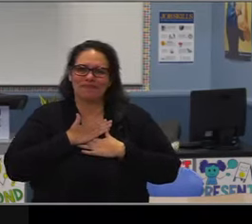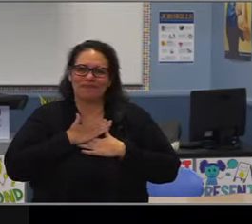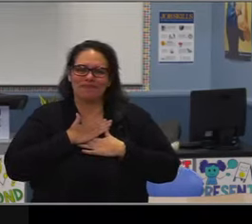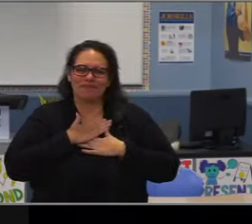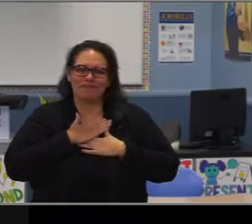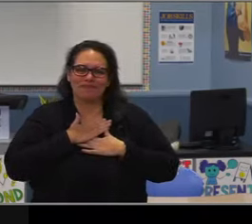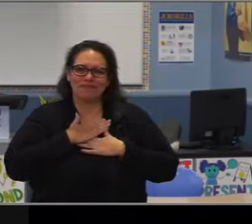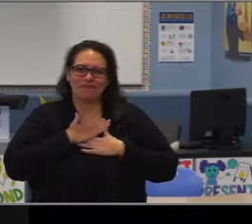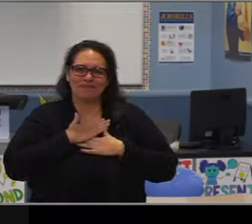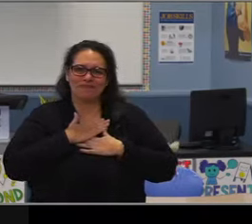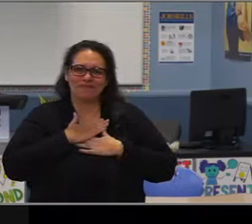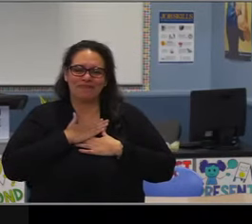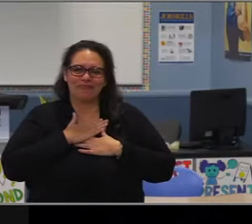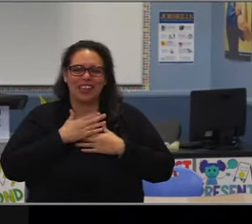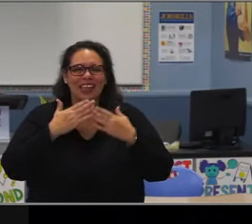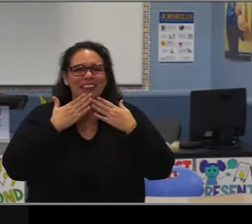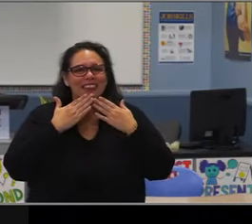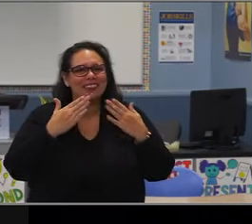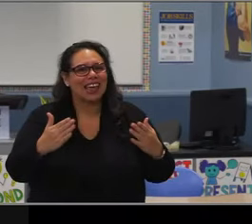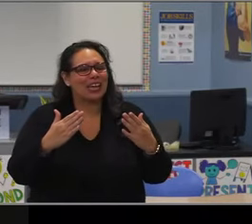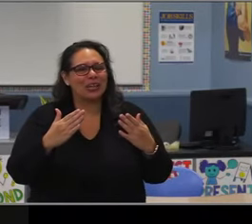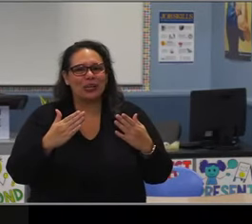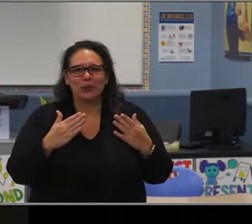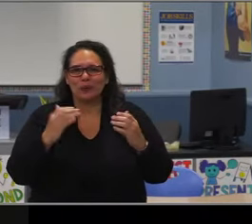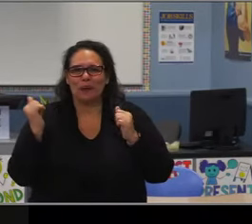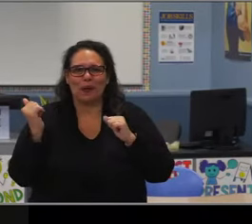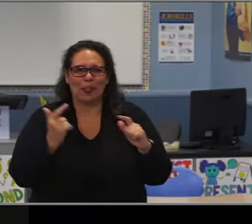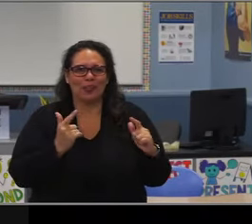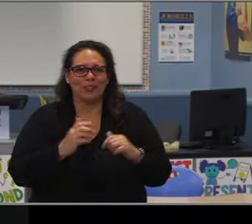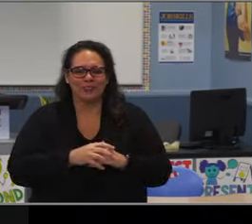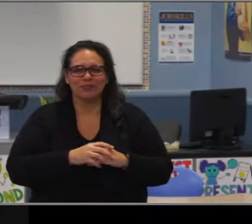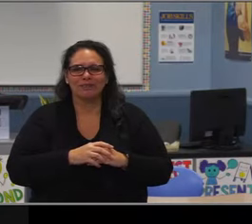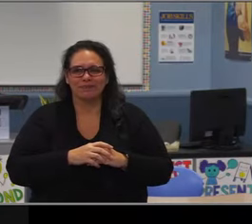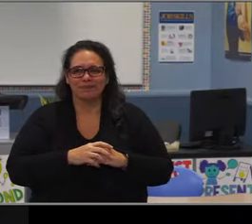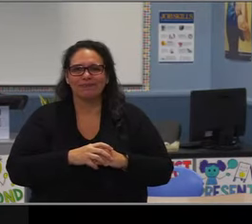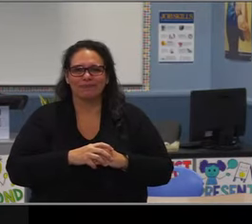but it will be about your kindness. Every board meeting you've thanked and recognize